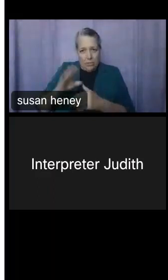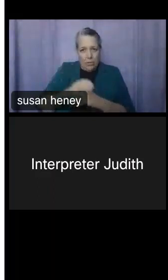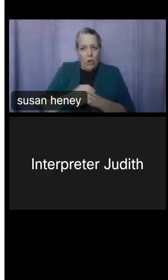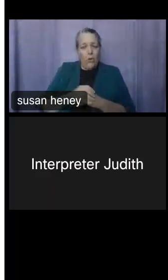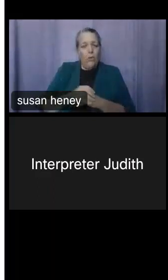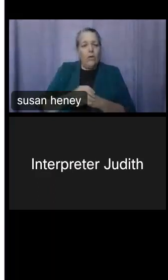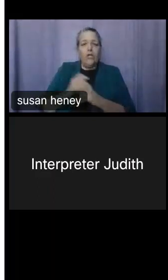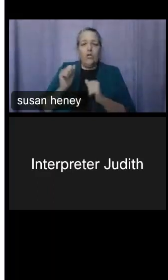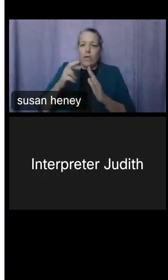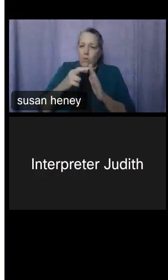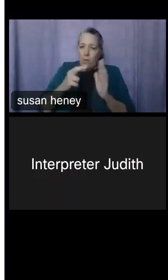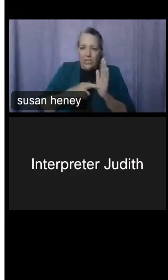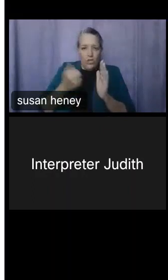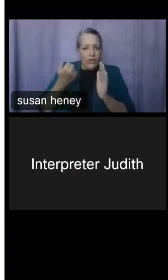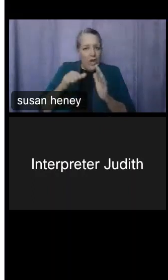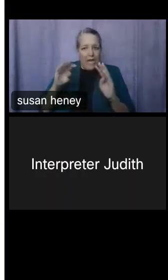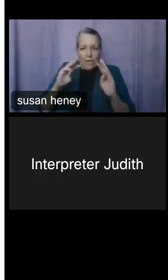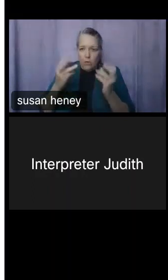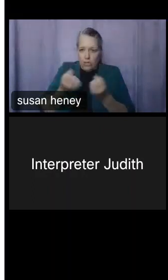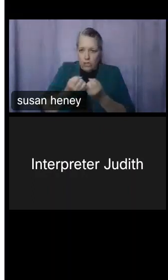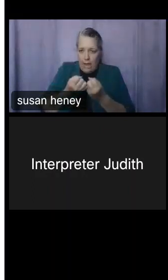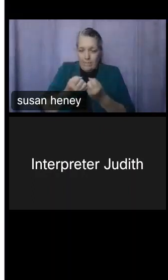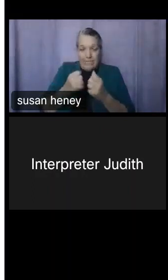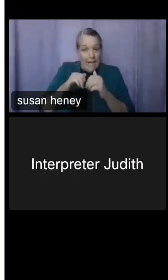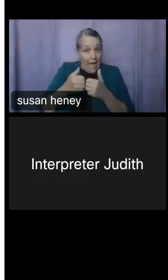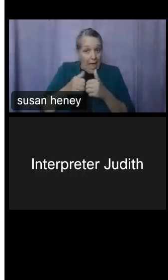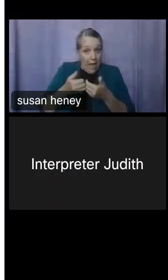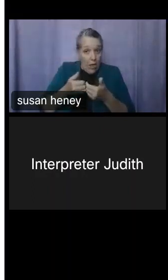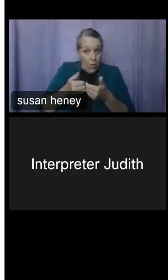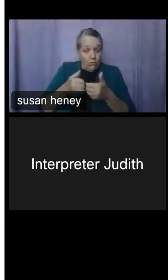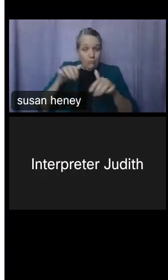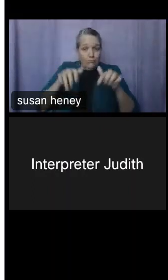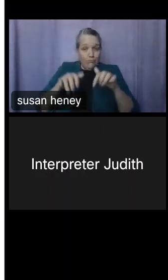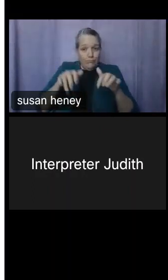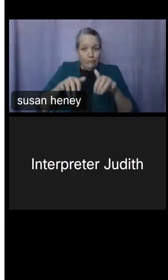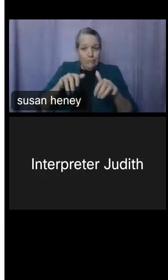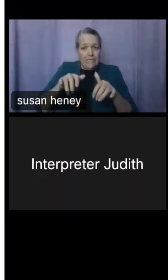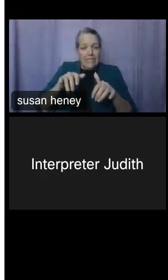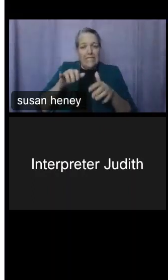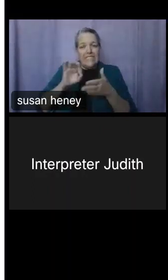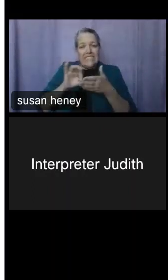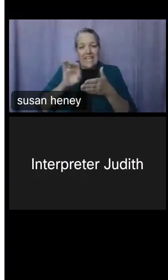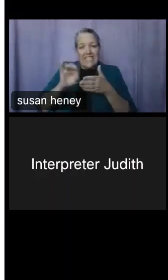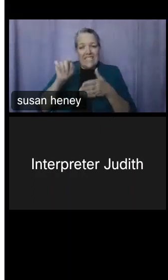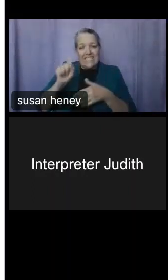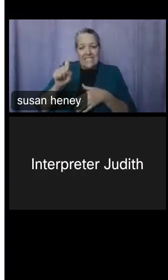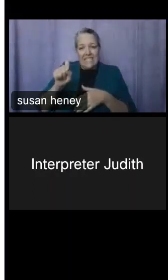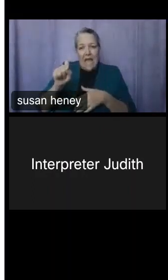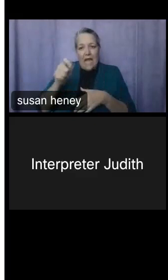by accessing census.gov. We will post the workshops monthly for early registration.